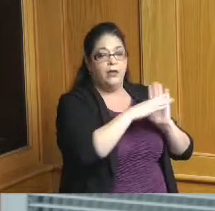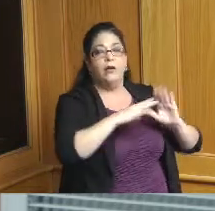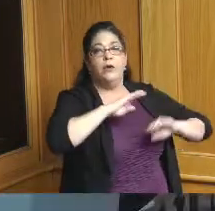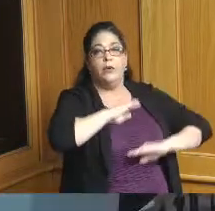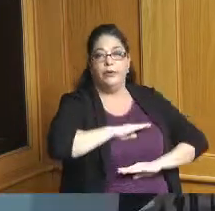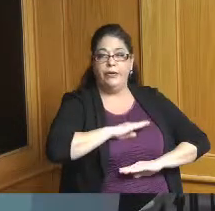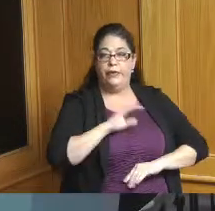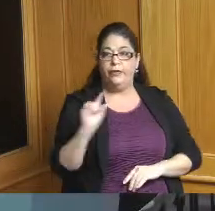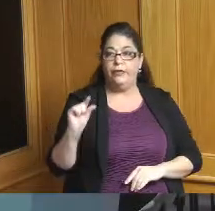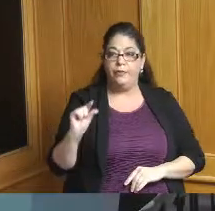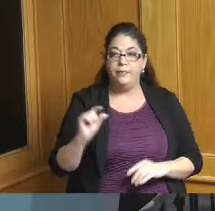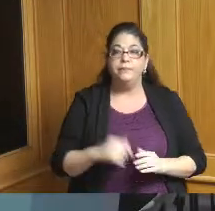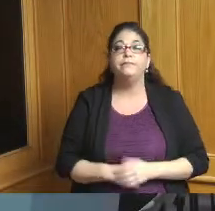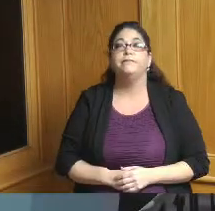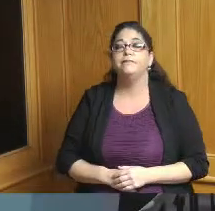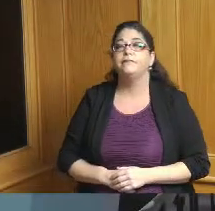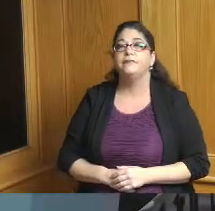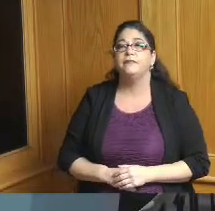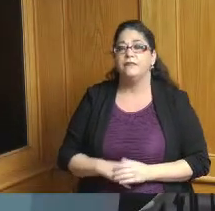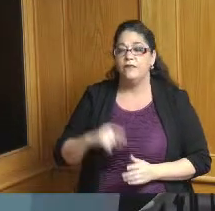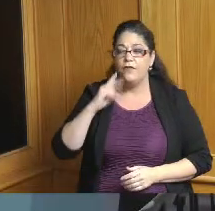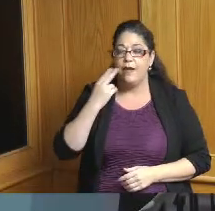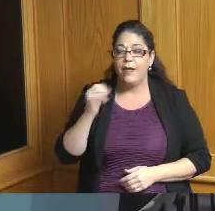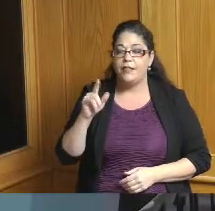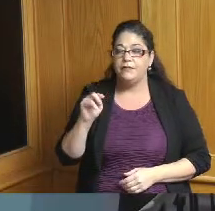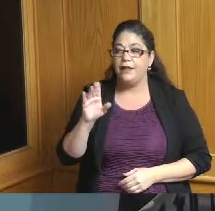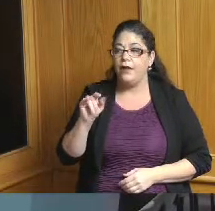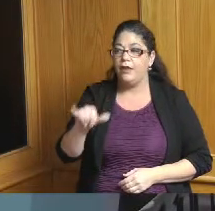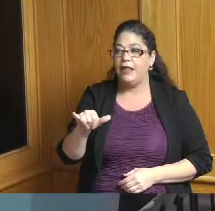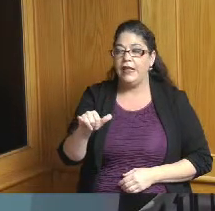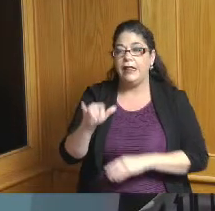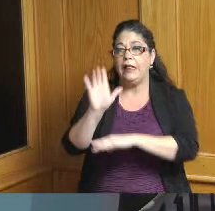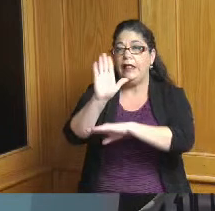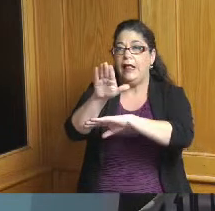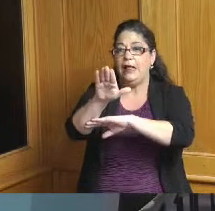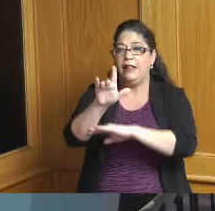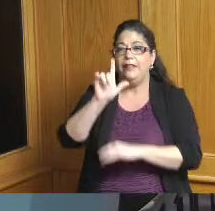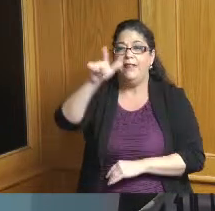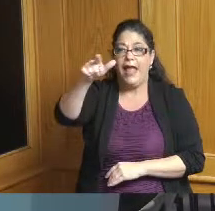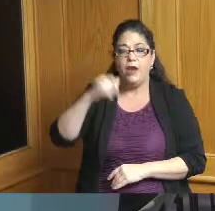when looking at Hamilton County most likely later this afternoon we will hit the hundred thousand